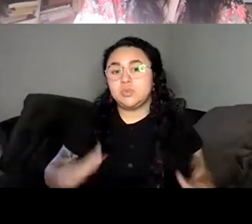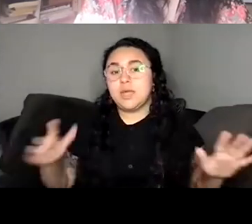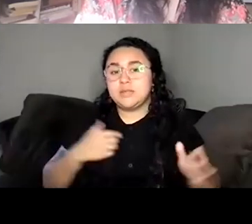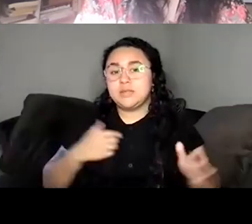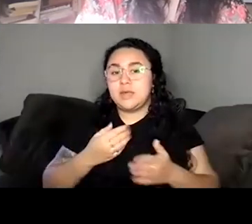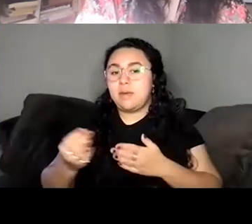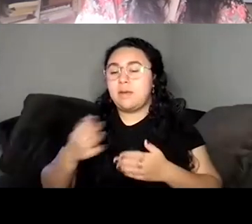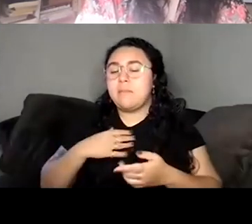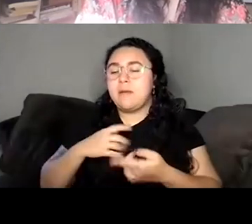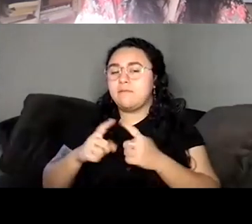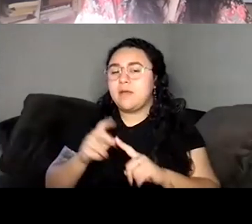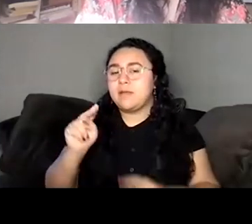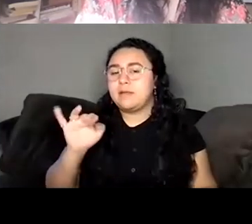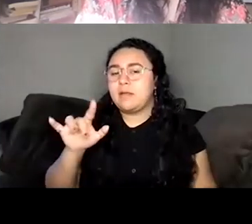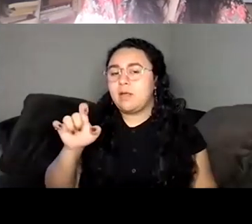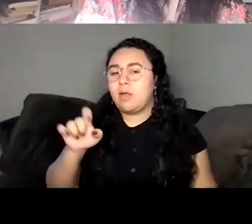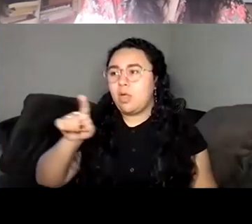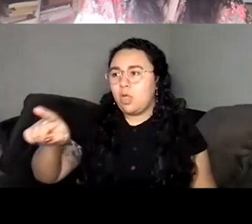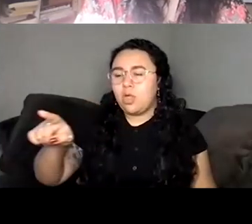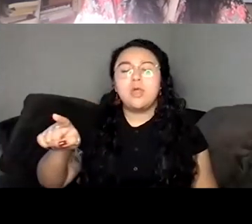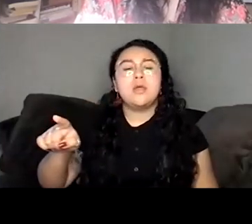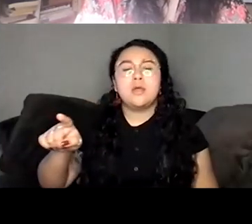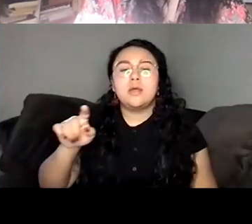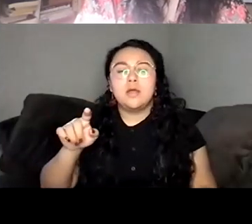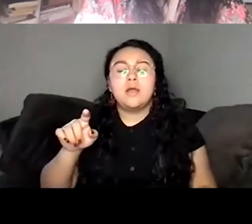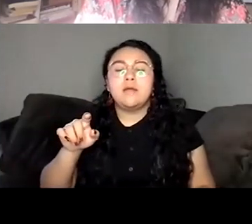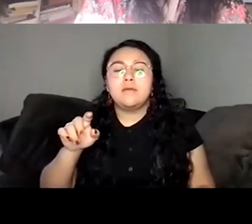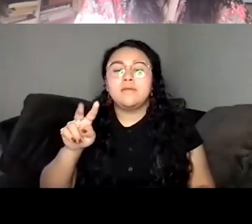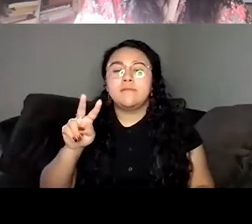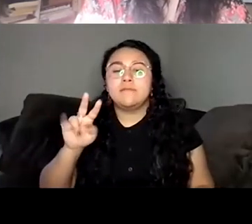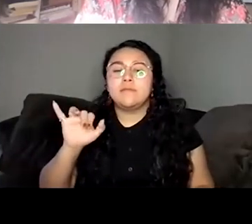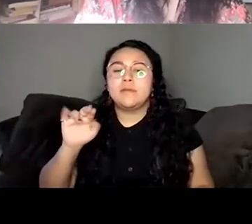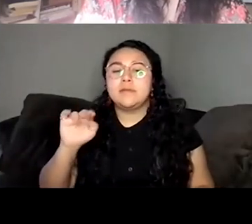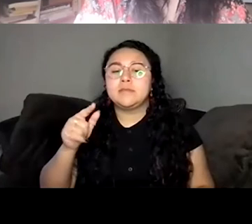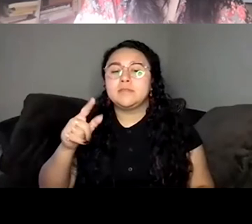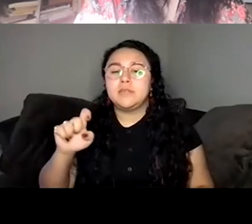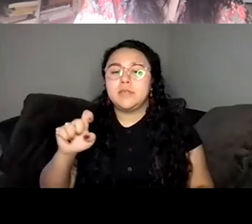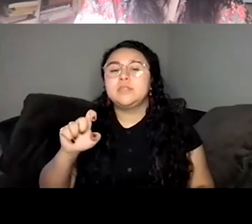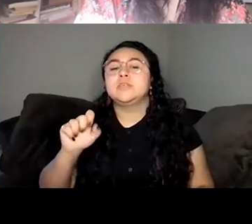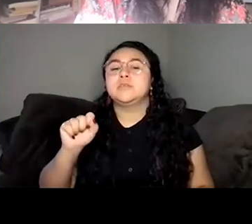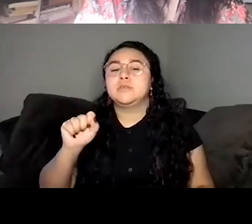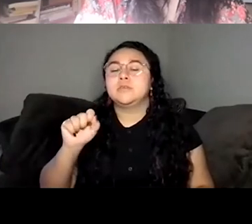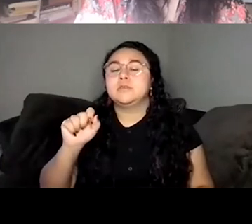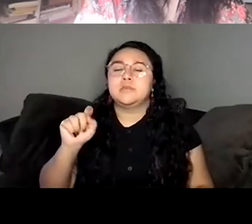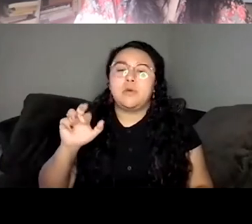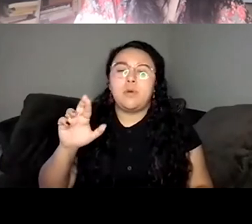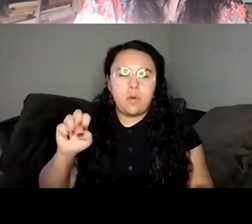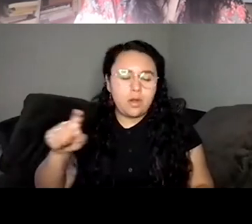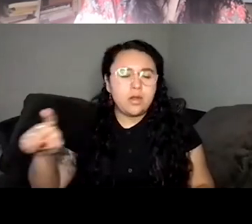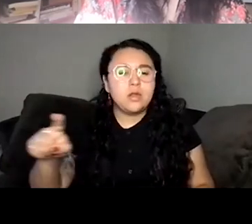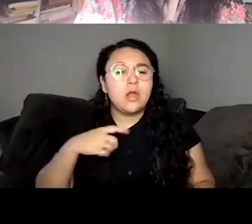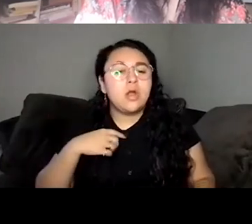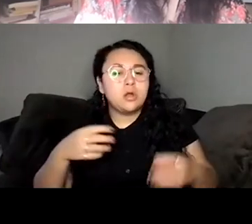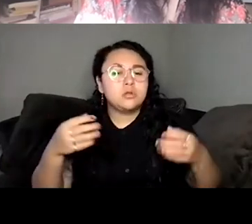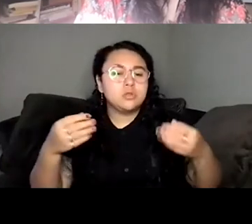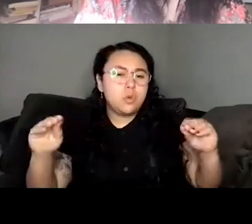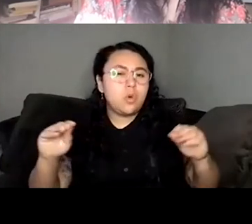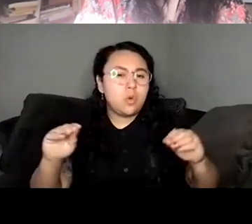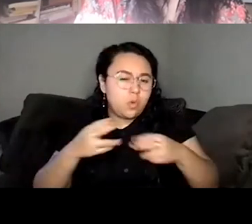shows called shop Lola Mae with two y's and I saw her put this up on Instagram and I had